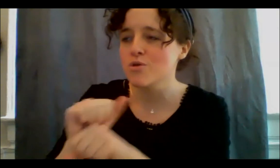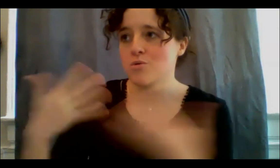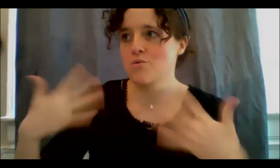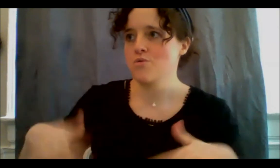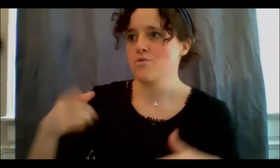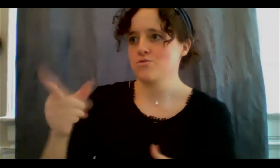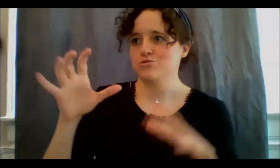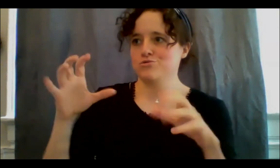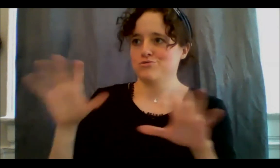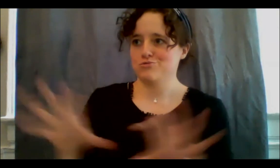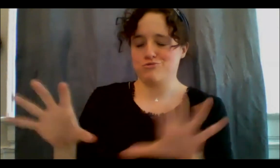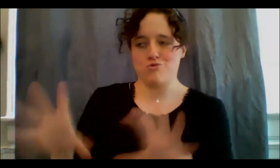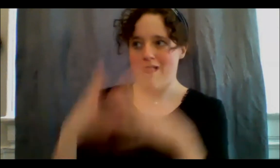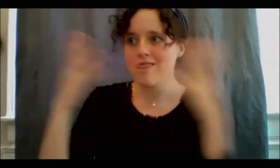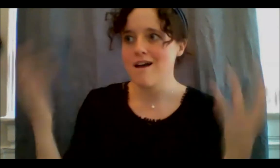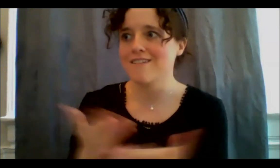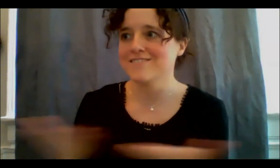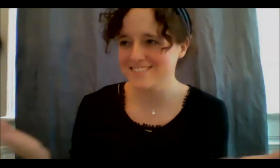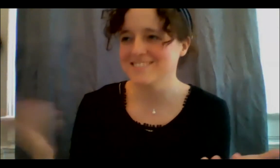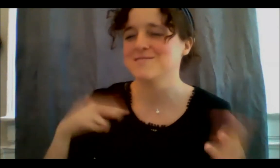forward to hear the influences.